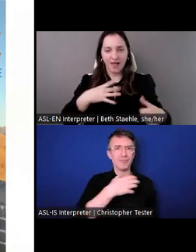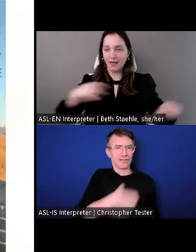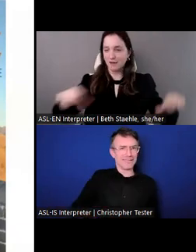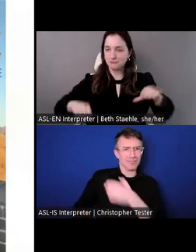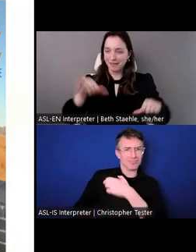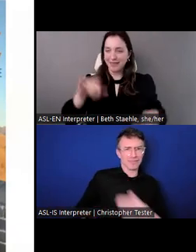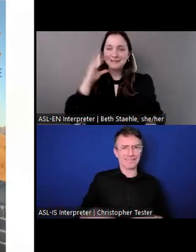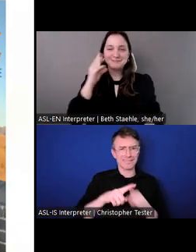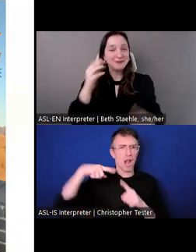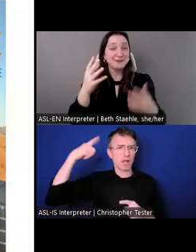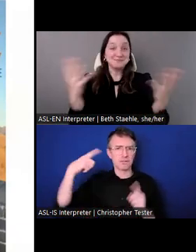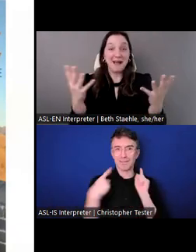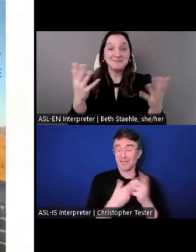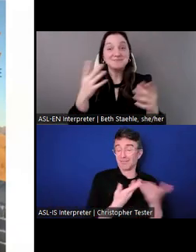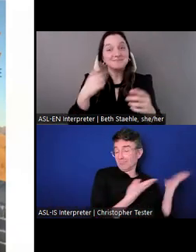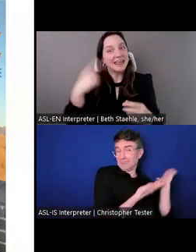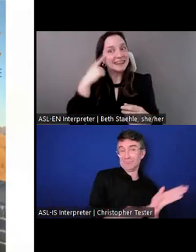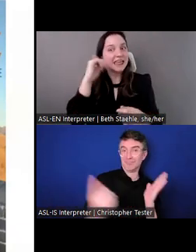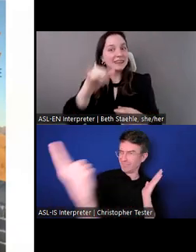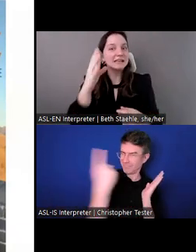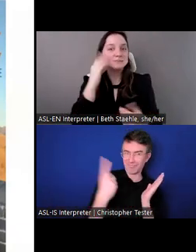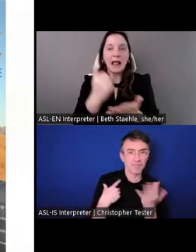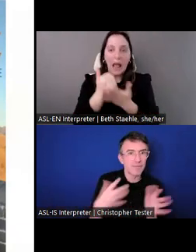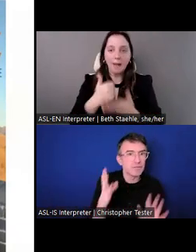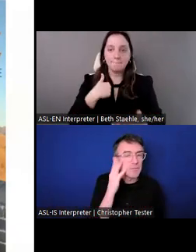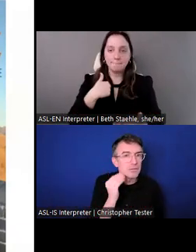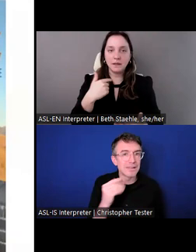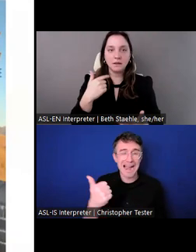I'm certainly a better human and more empathetic human as a result.